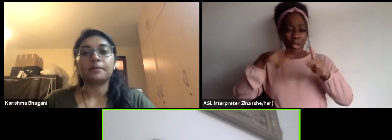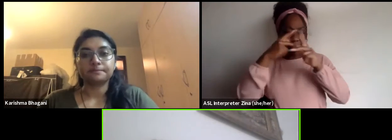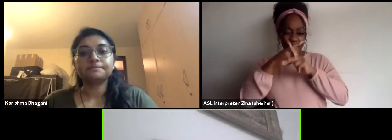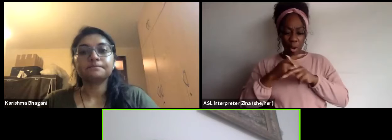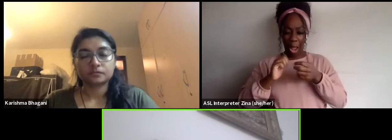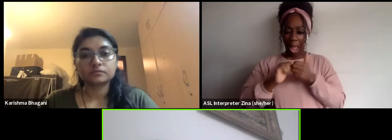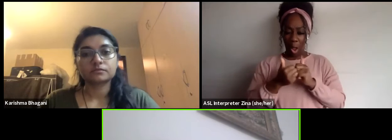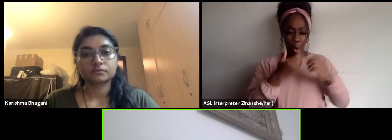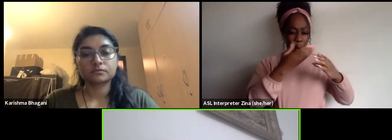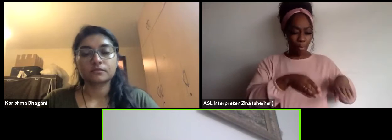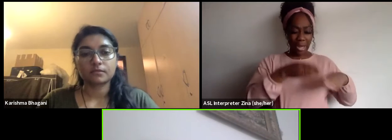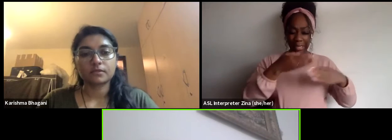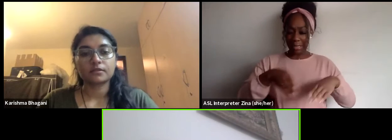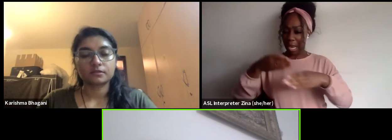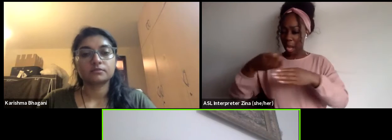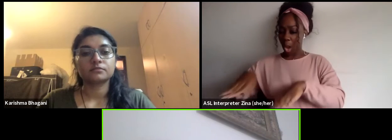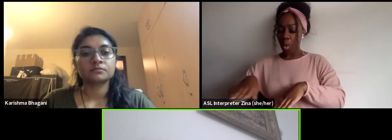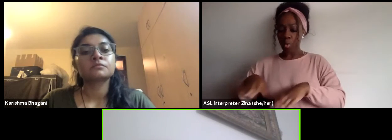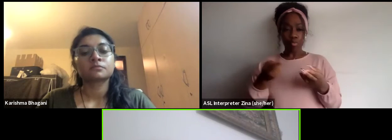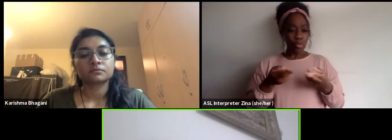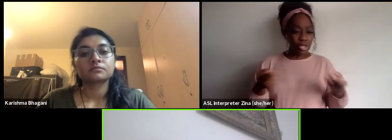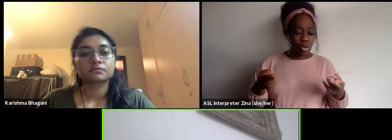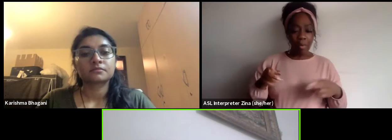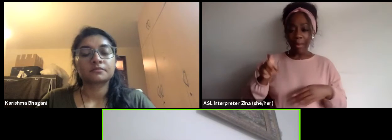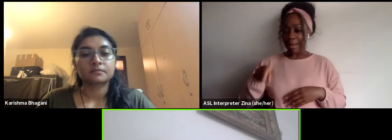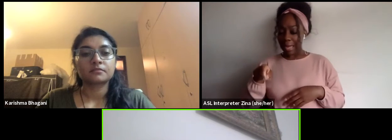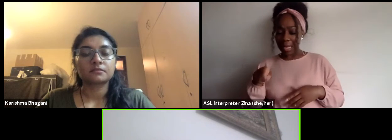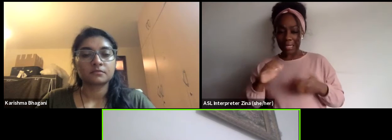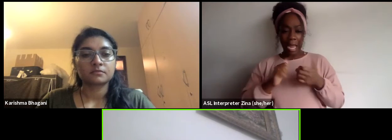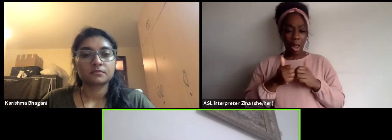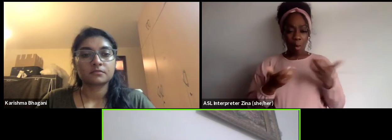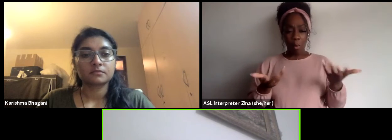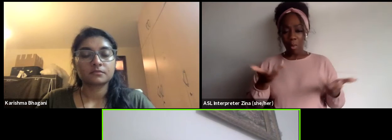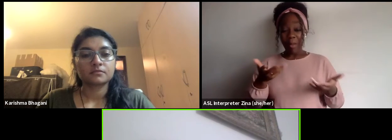on different resources, but there're some of them are much more interesting than a grant.